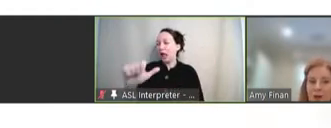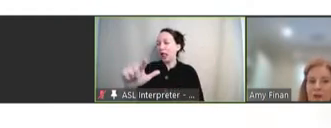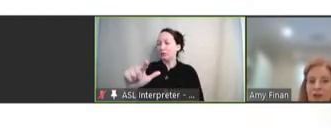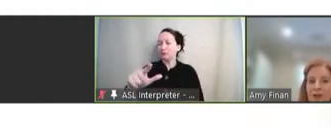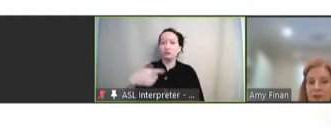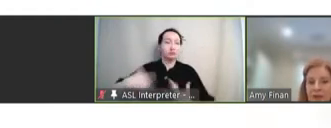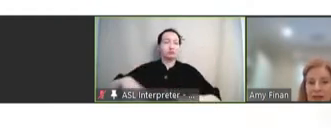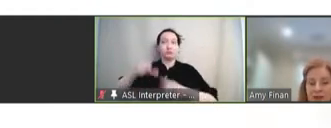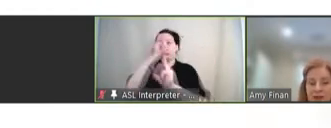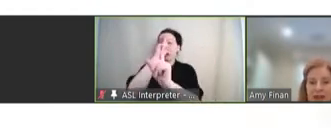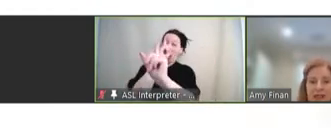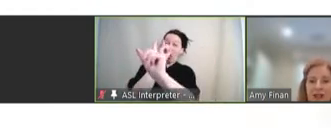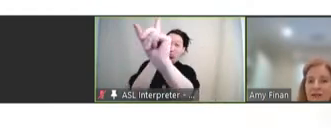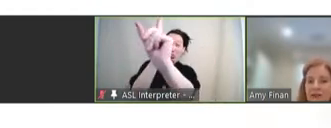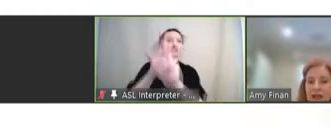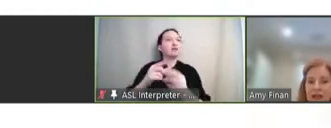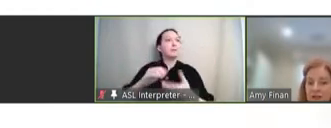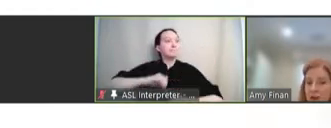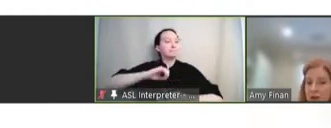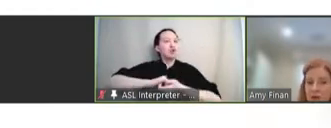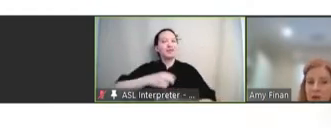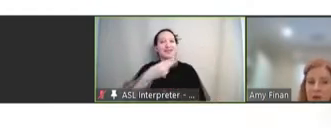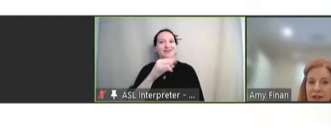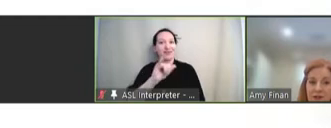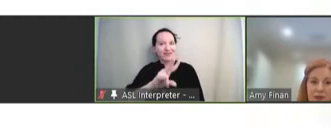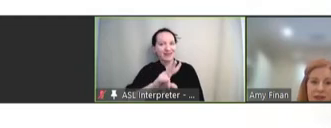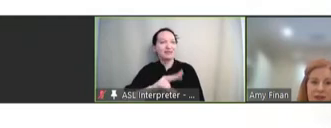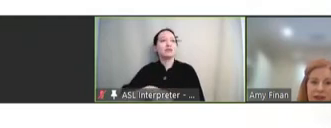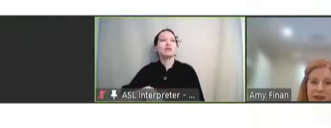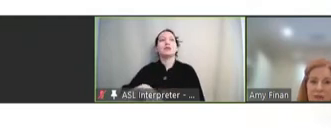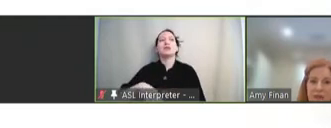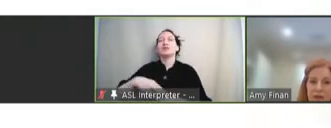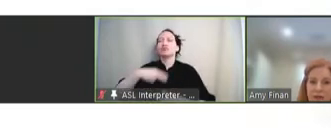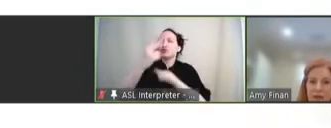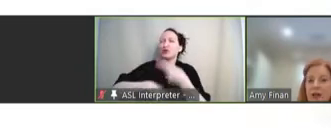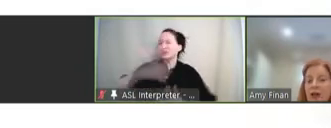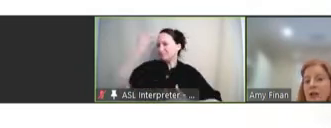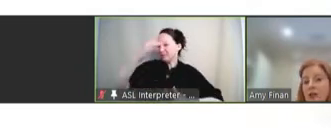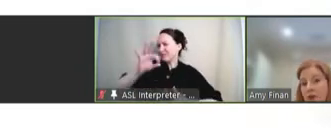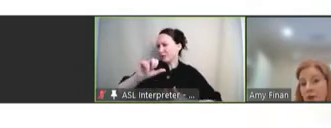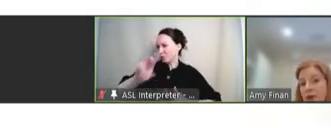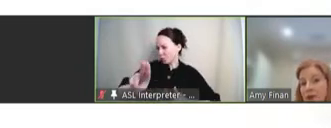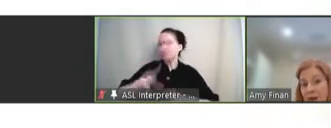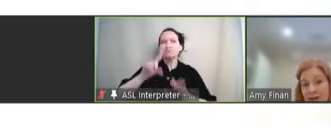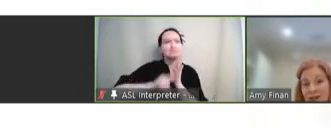partnership investments in HIV and universal influenza vaccine research contributed greatly